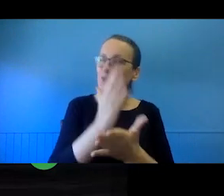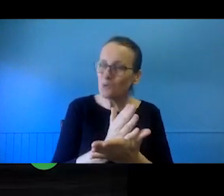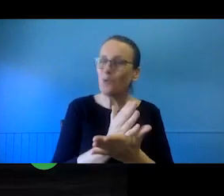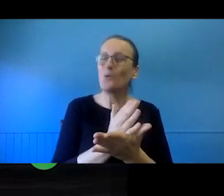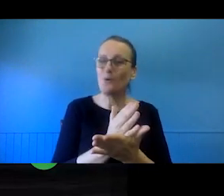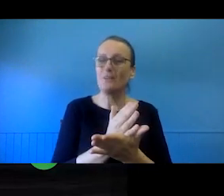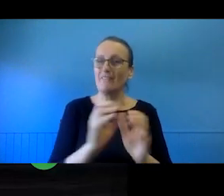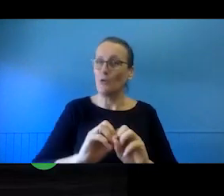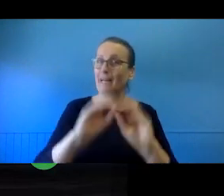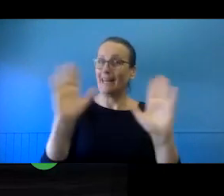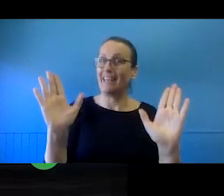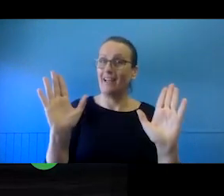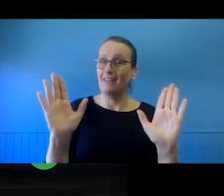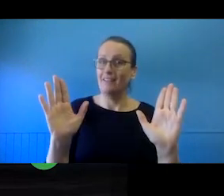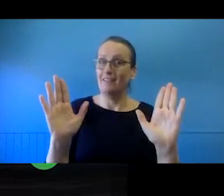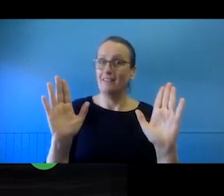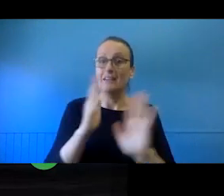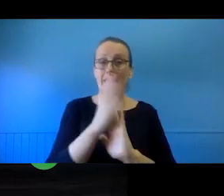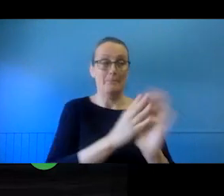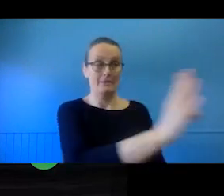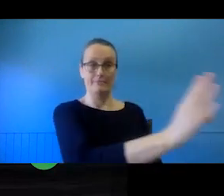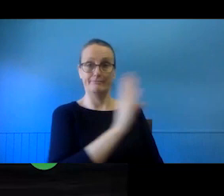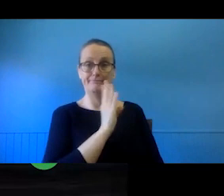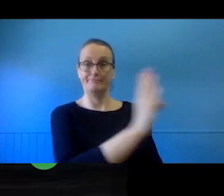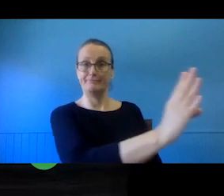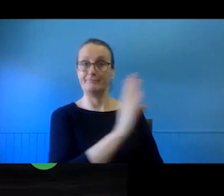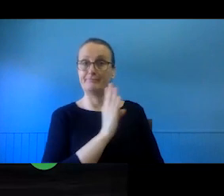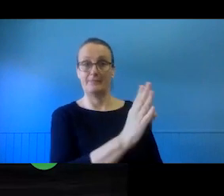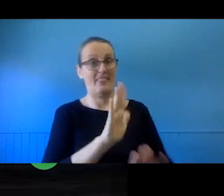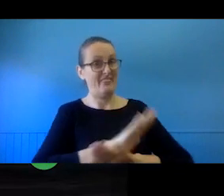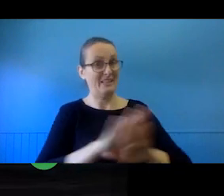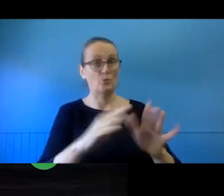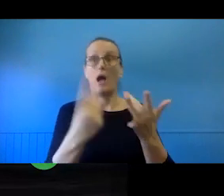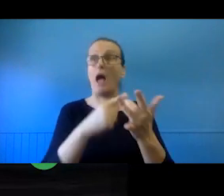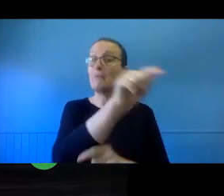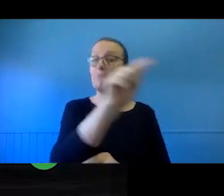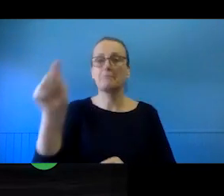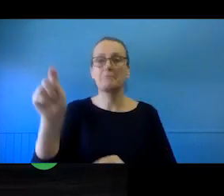it's very clear that the - that's the intended relationship. Now, if